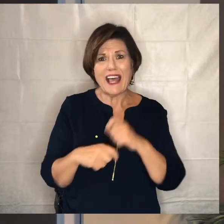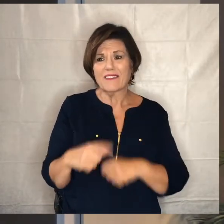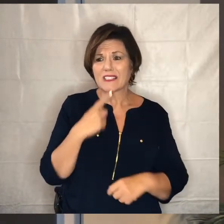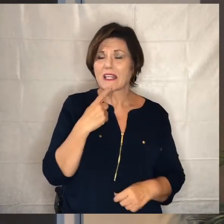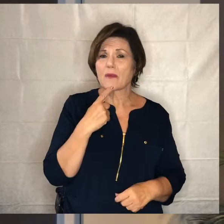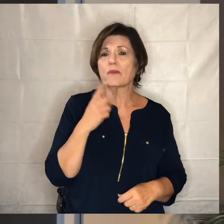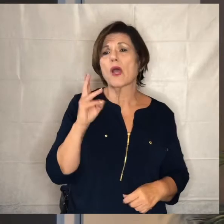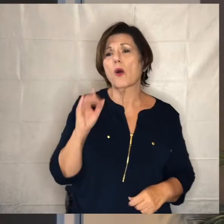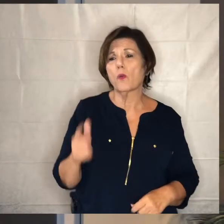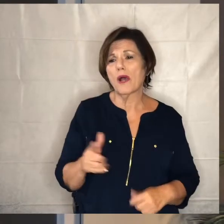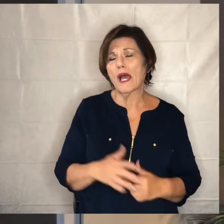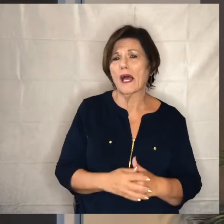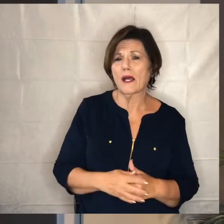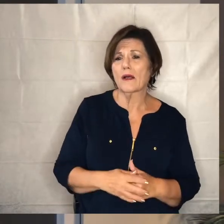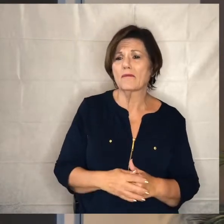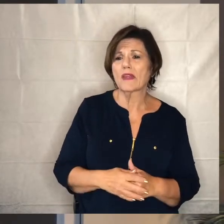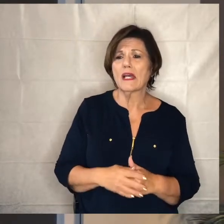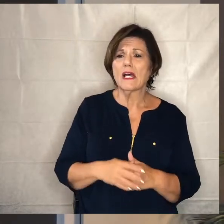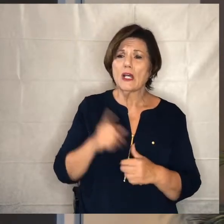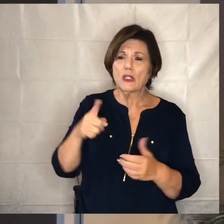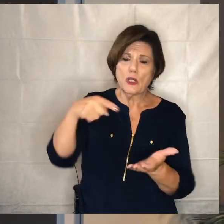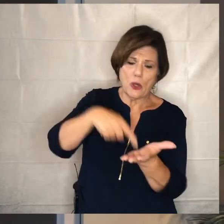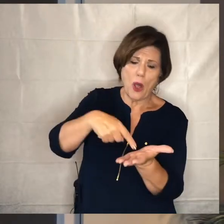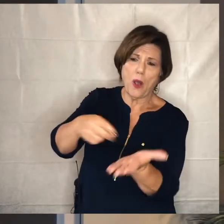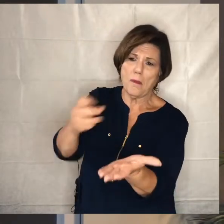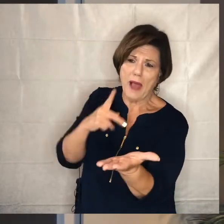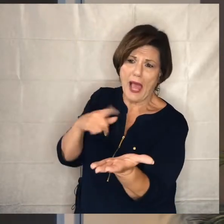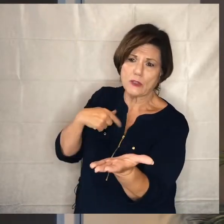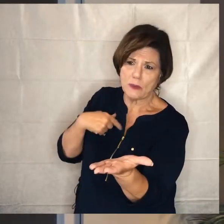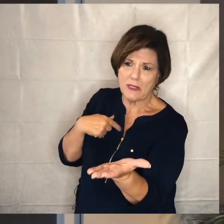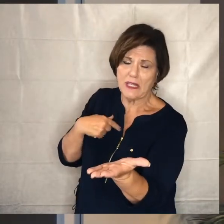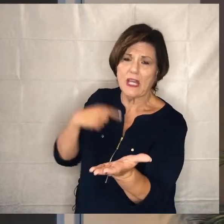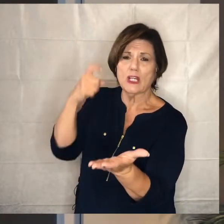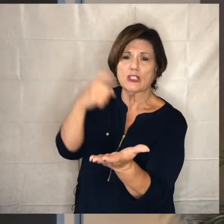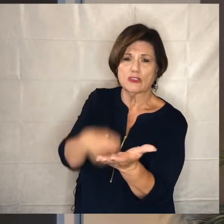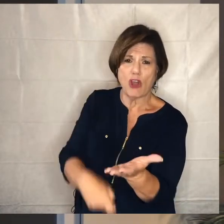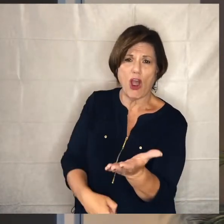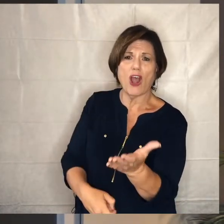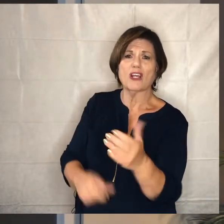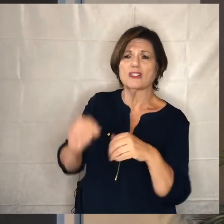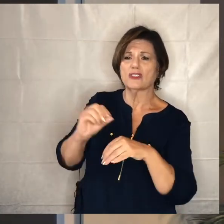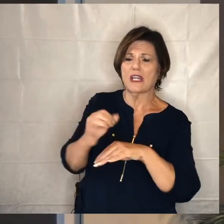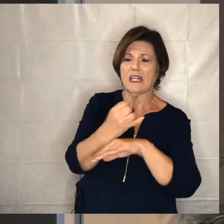well we've had this amount this is what you owe back to me and then i'm going to charge you interest on top there would be